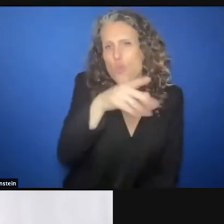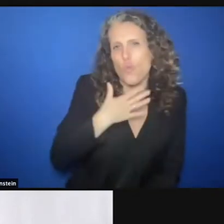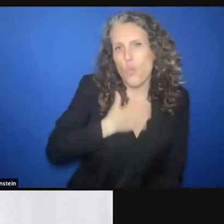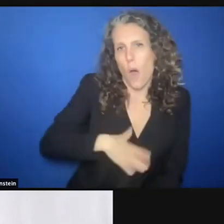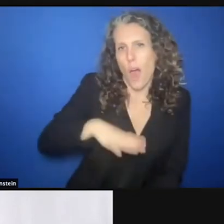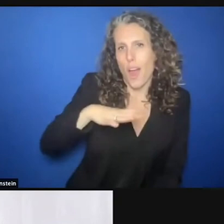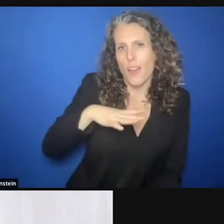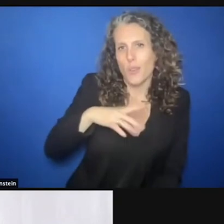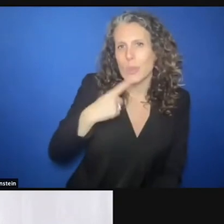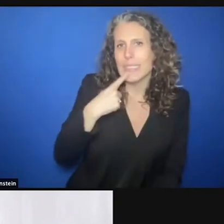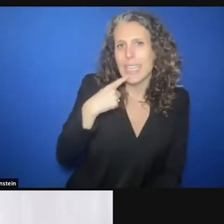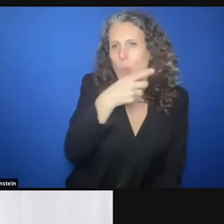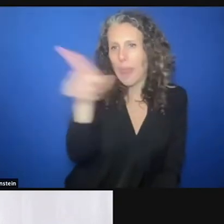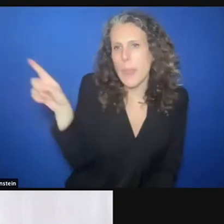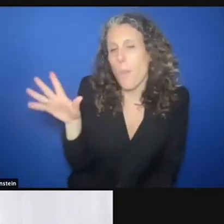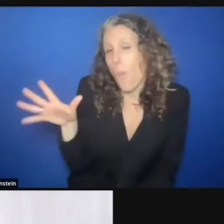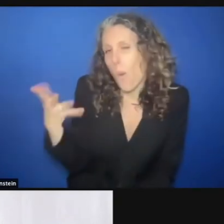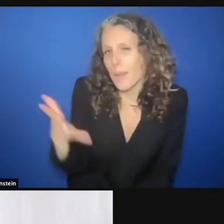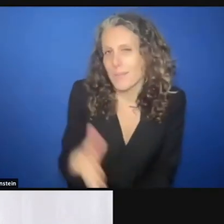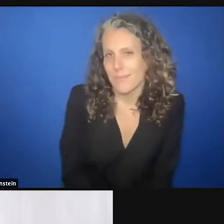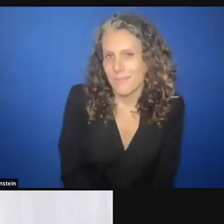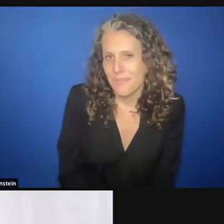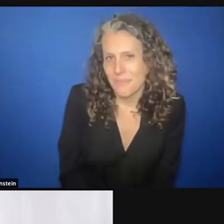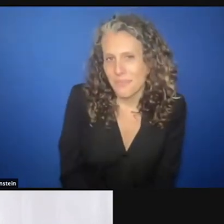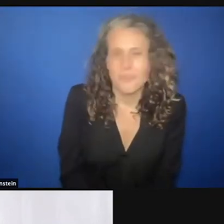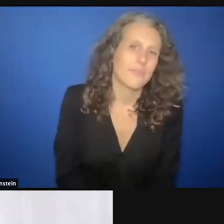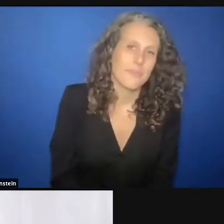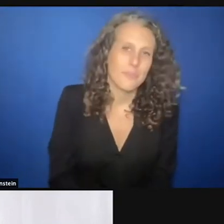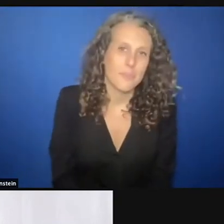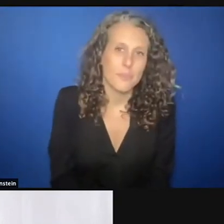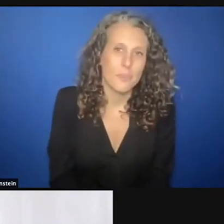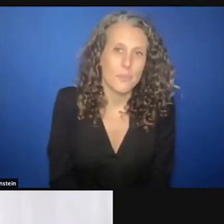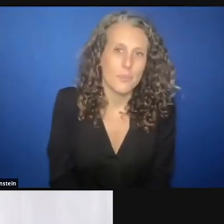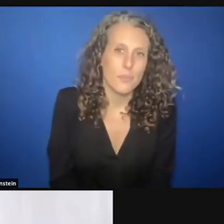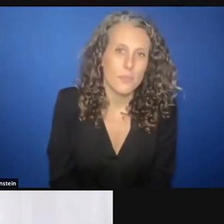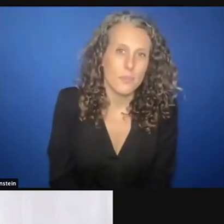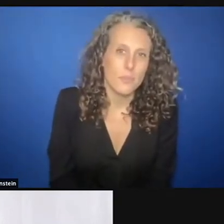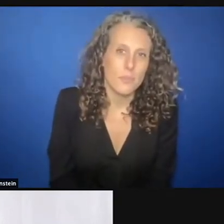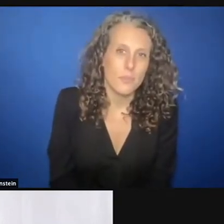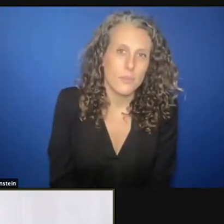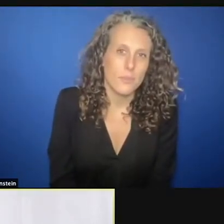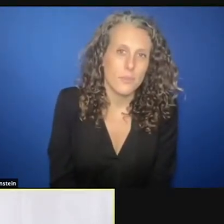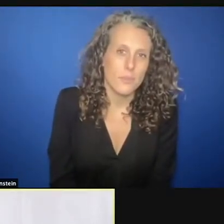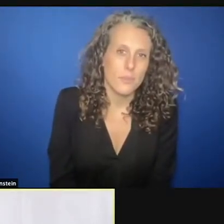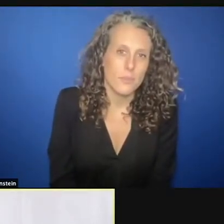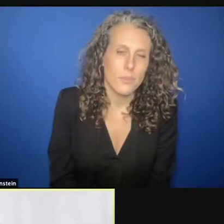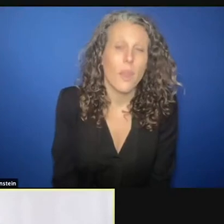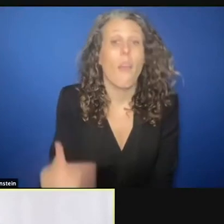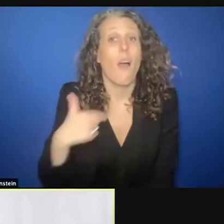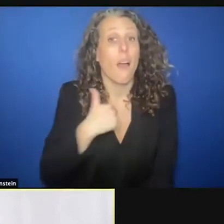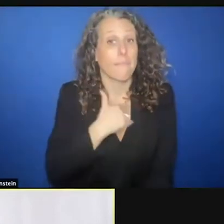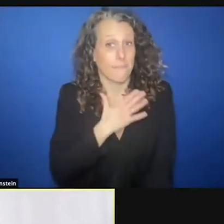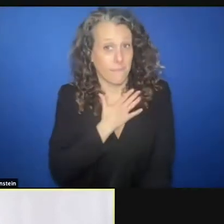political pressures, let's call it. >> MAYERLIN VERGARA PEREZ: